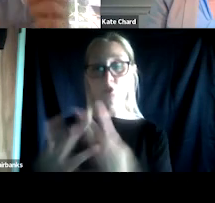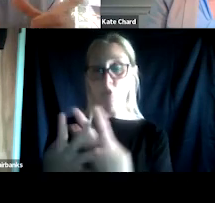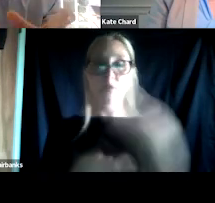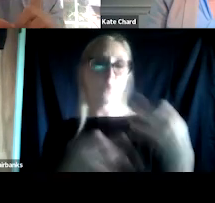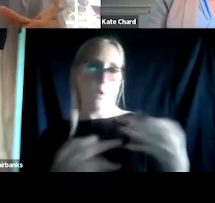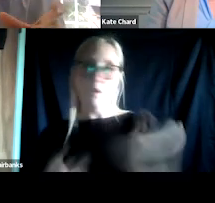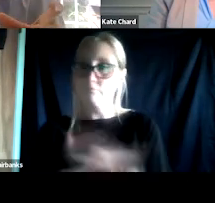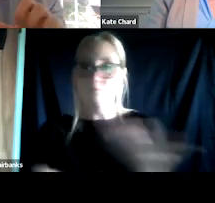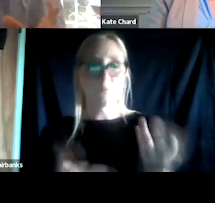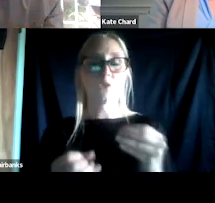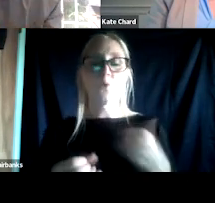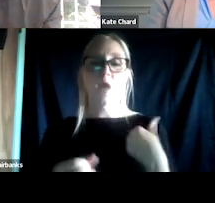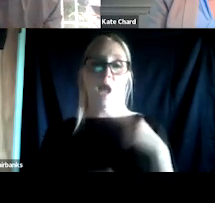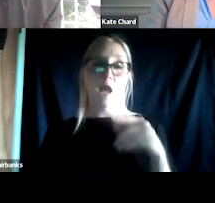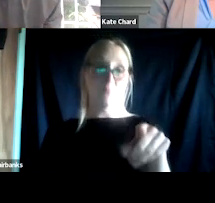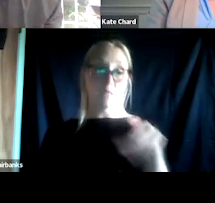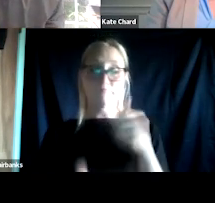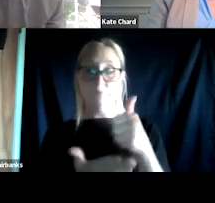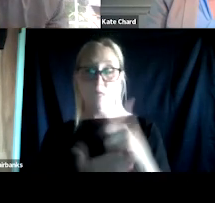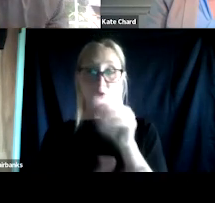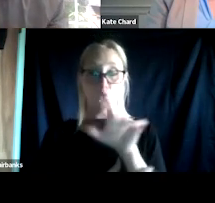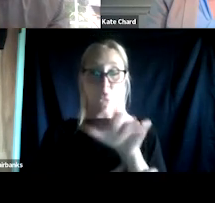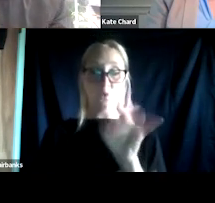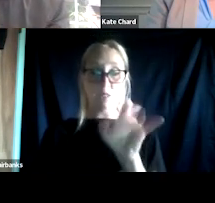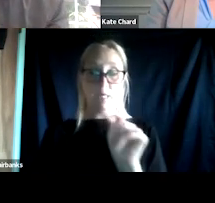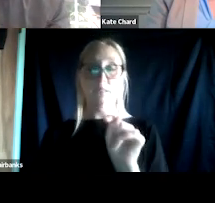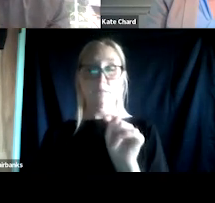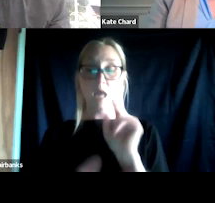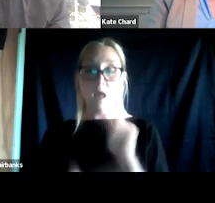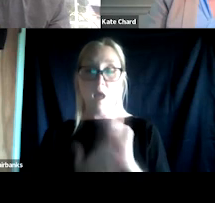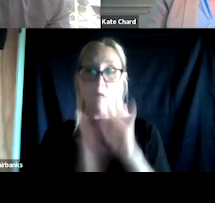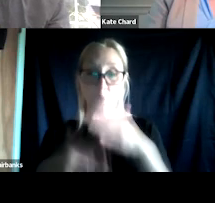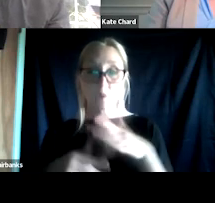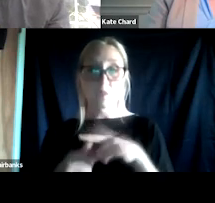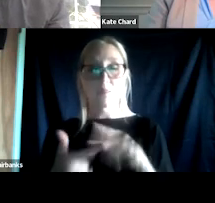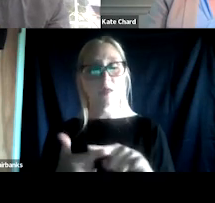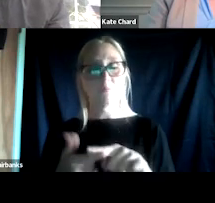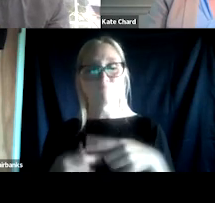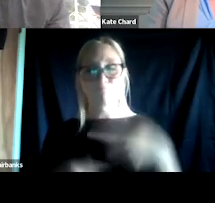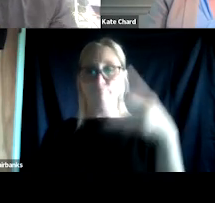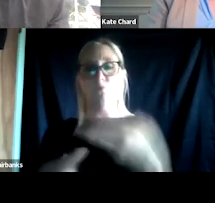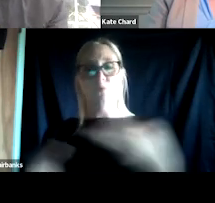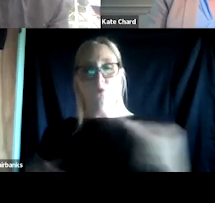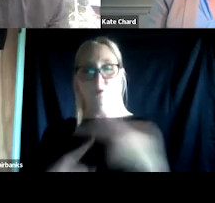So we have a toolkit here that focuses on that. And then, of course, here are lots of resources from SAMHSA as well. So please, when you get a chance, scroll through,